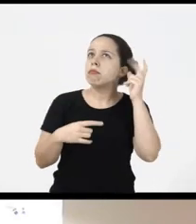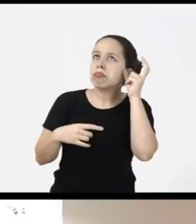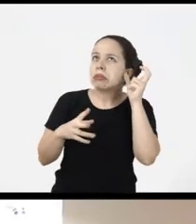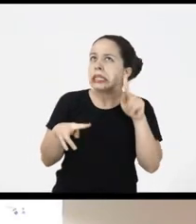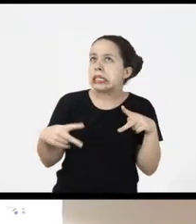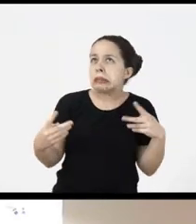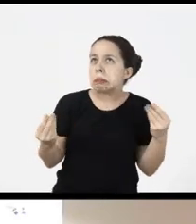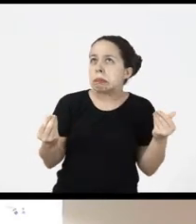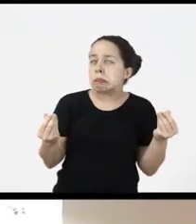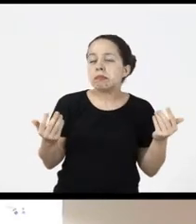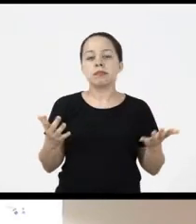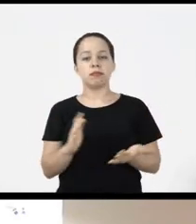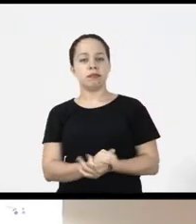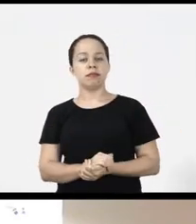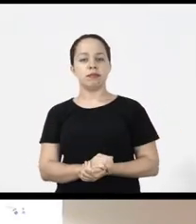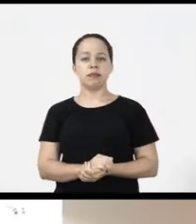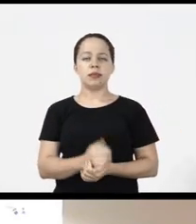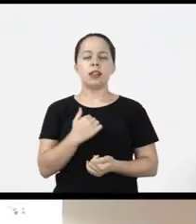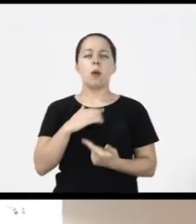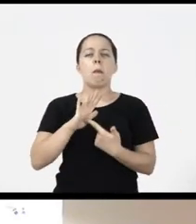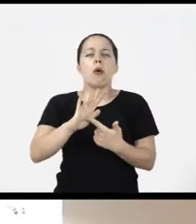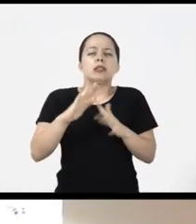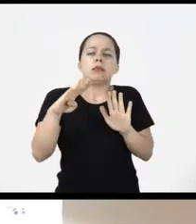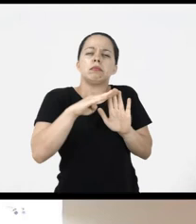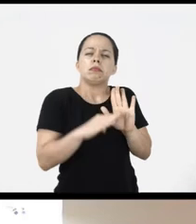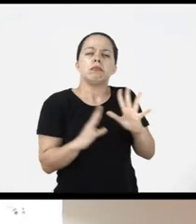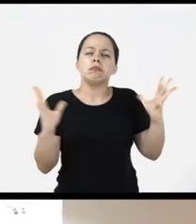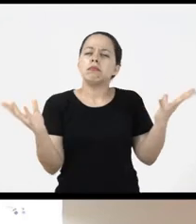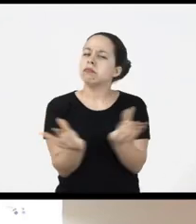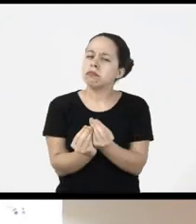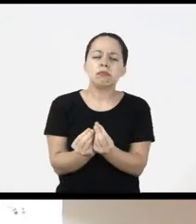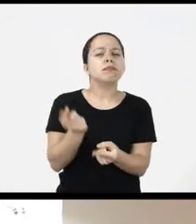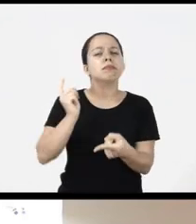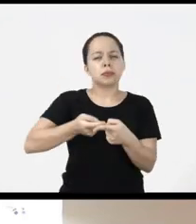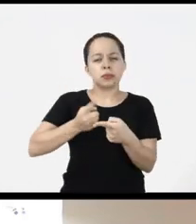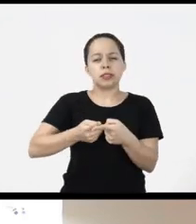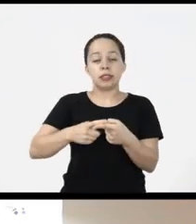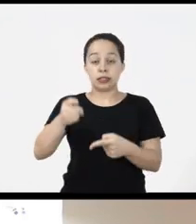so why did I put that summary at the beginning of the document because